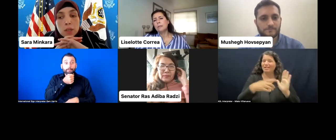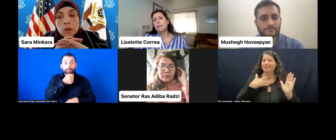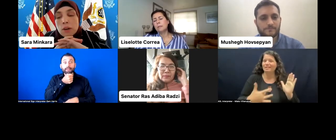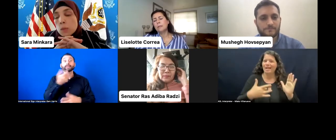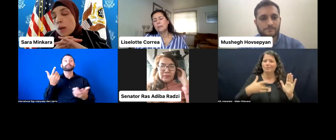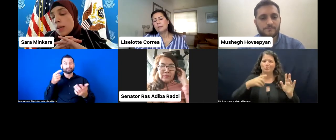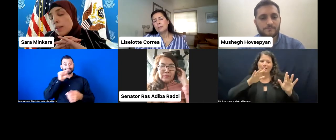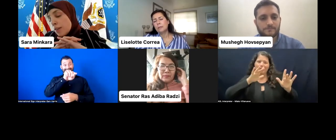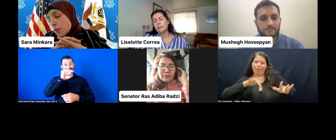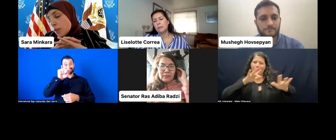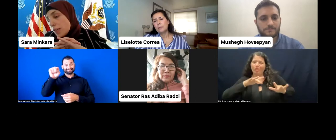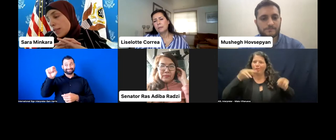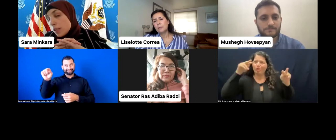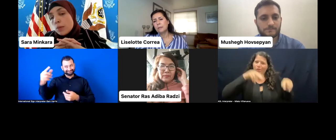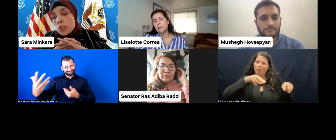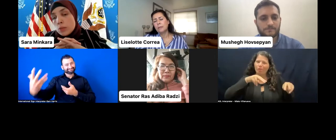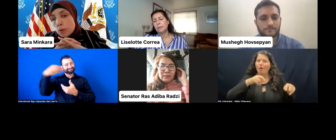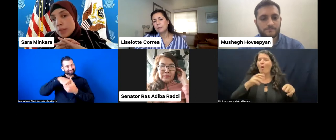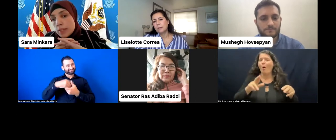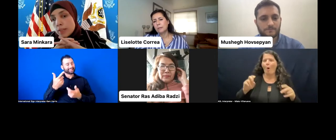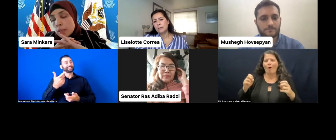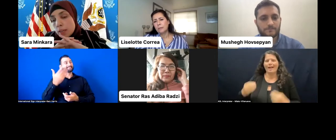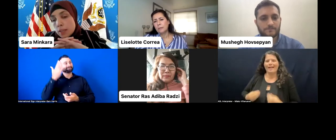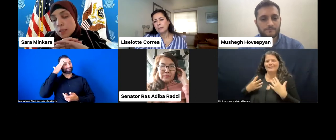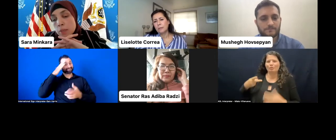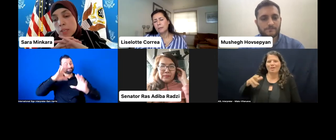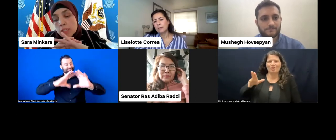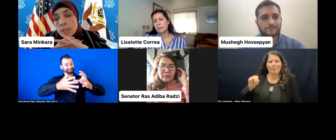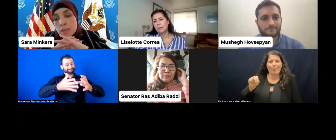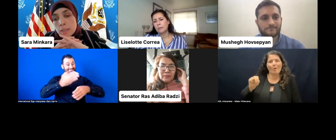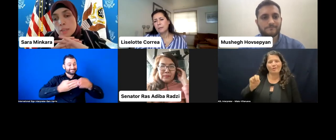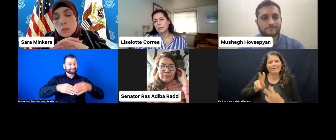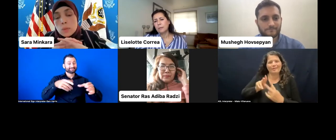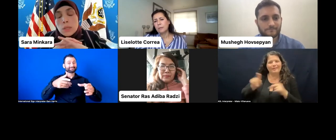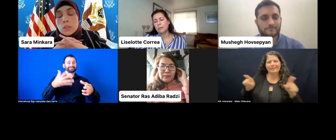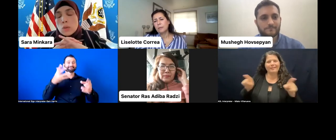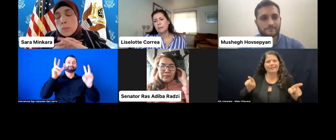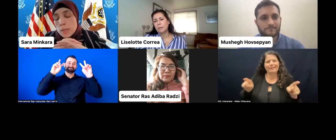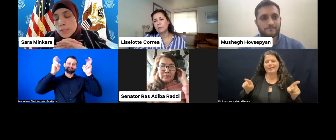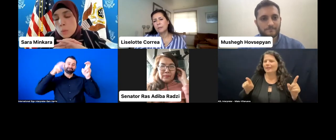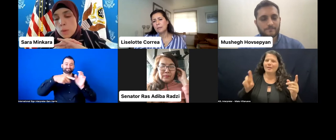or as we call it on the other side, the inspiration porn lens. Disability is not yet normalized in a way